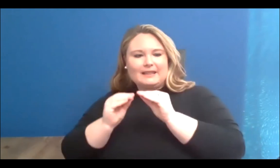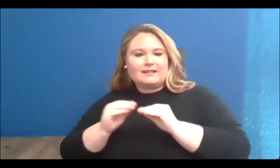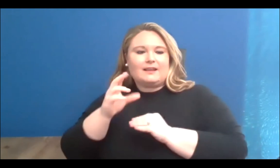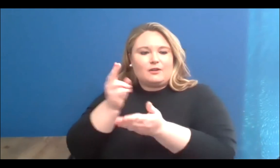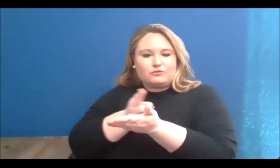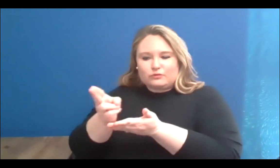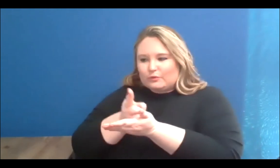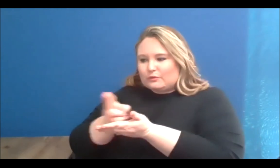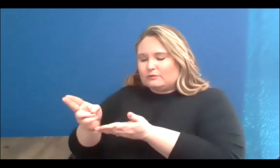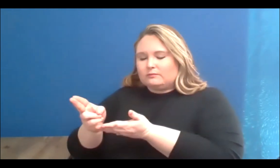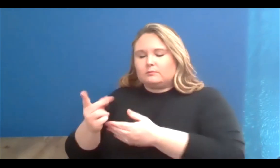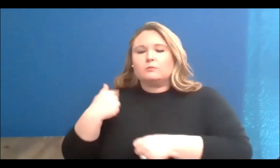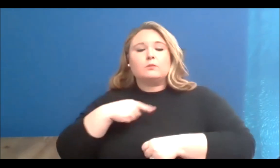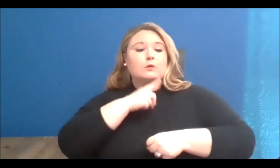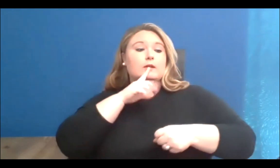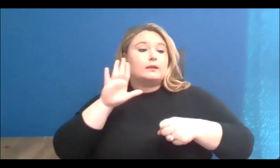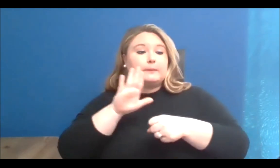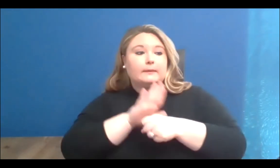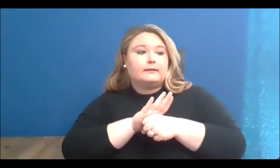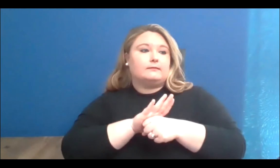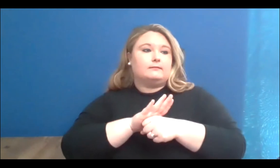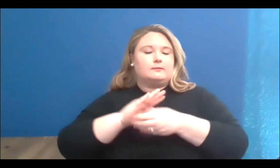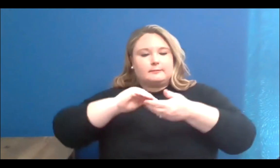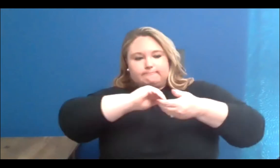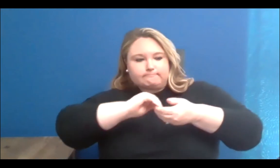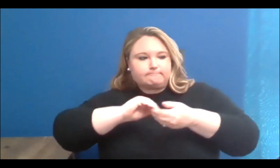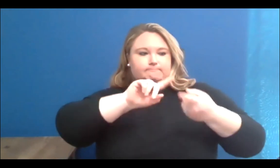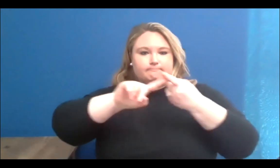We make a commitment to being an ally, to ask questions, to listen and learn more